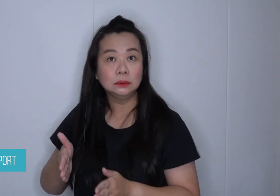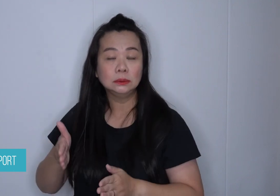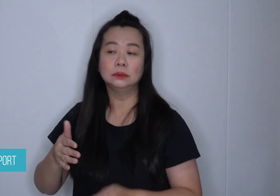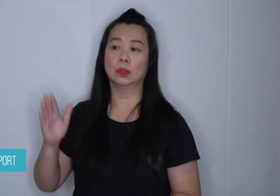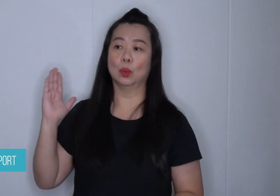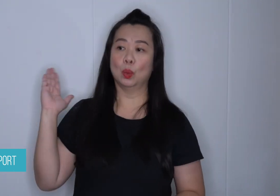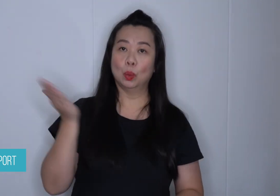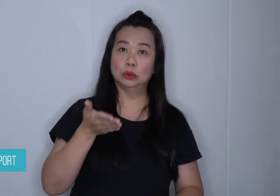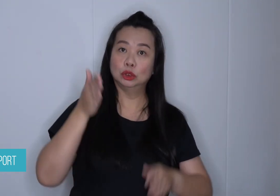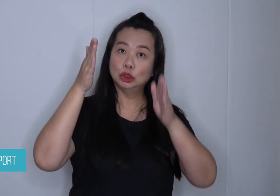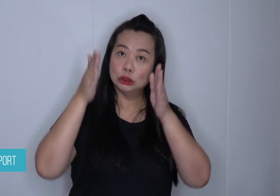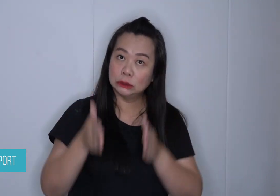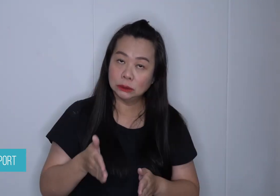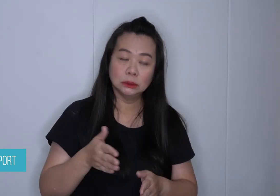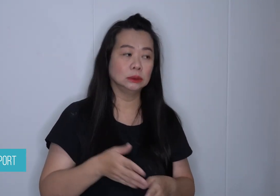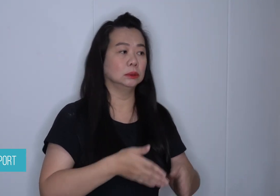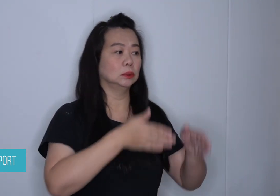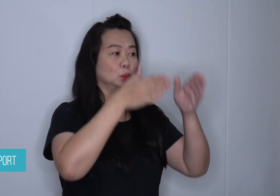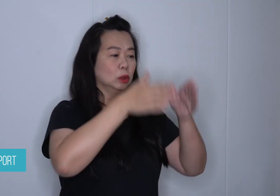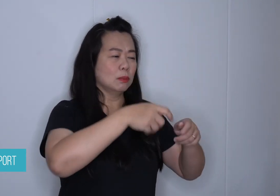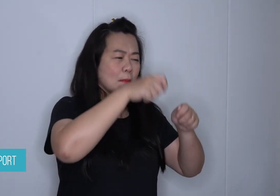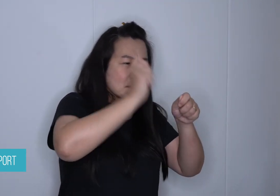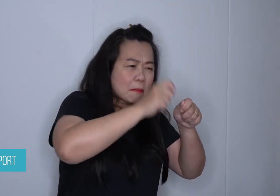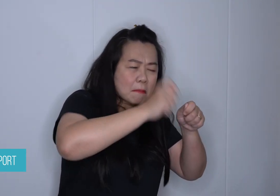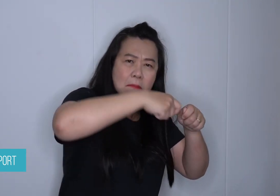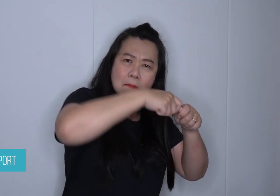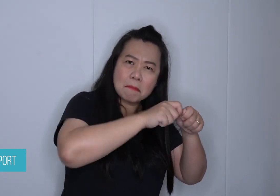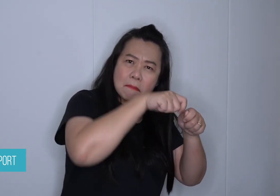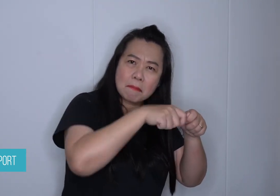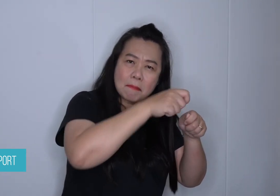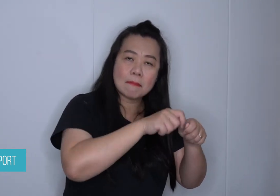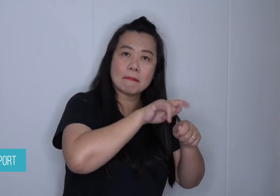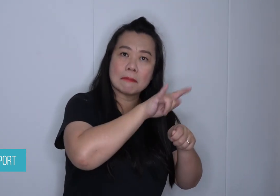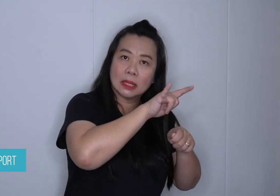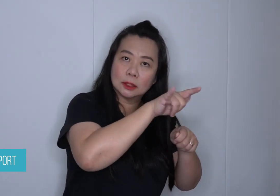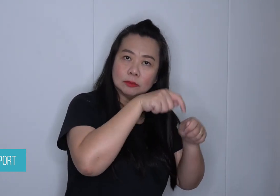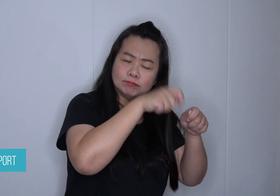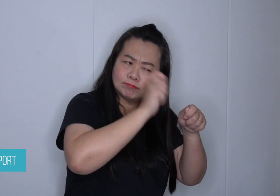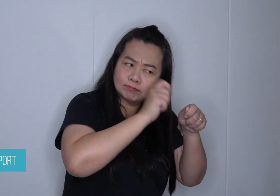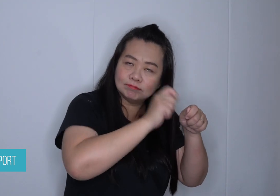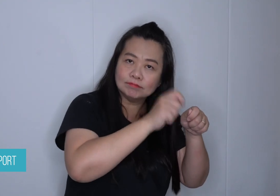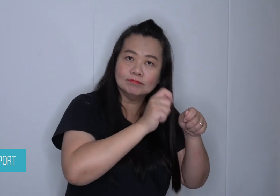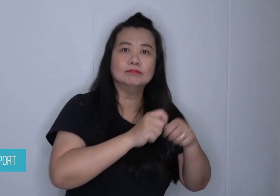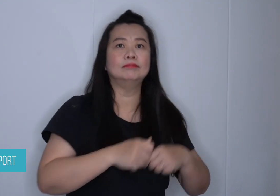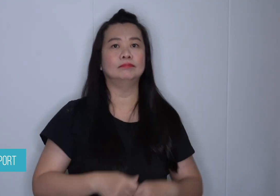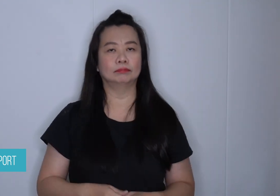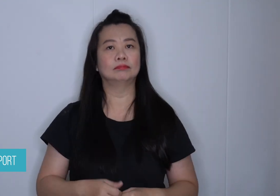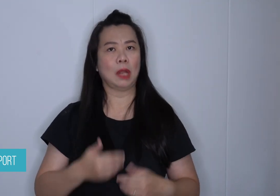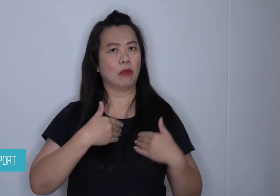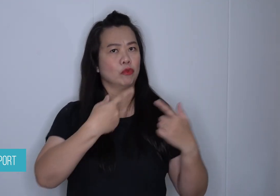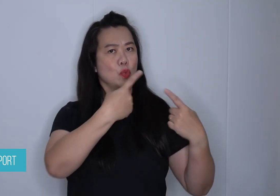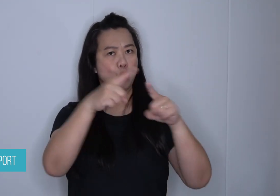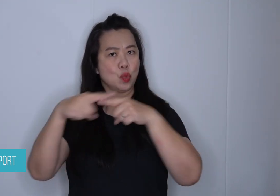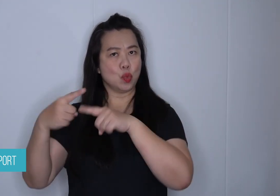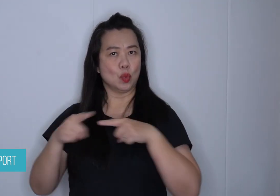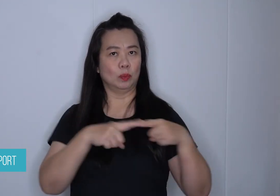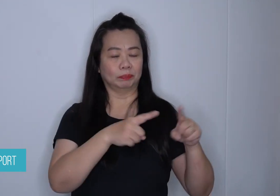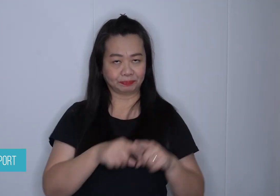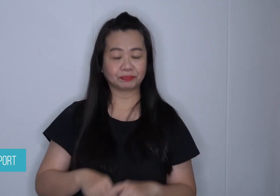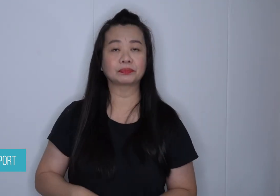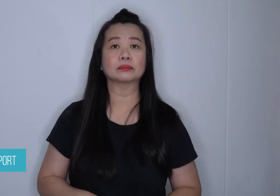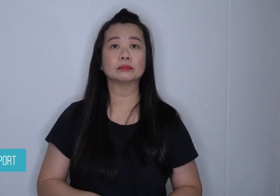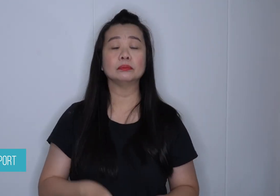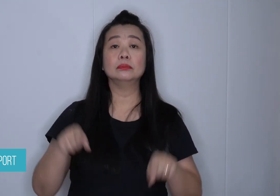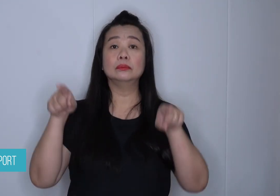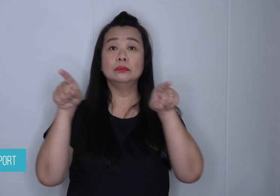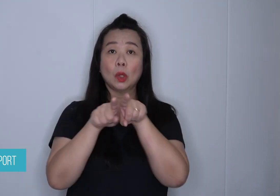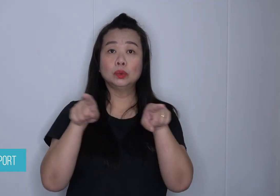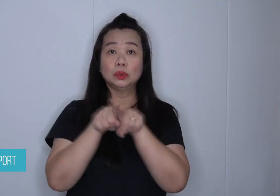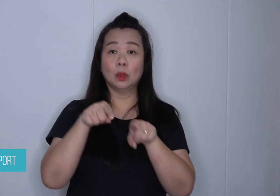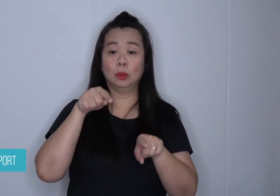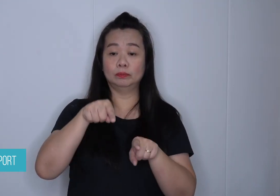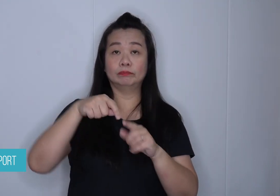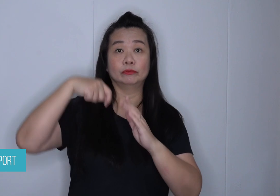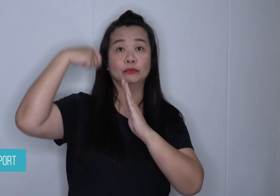The video provides passengers with important safety information.